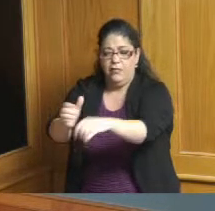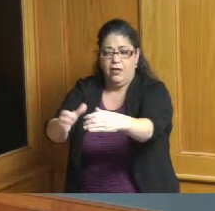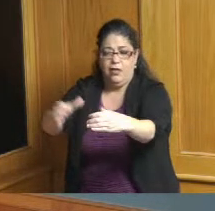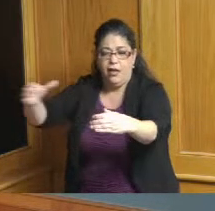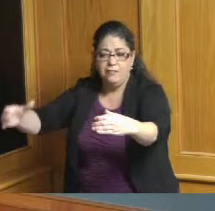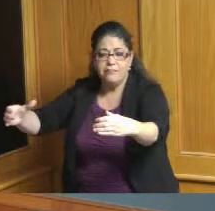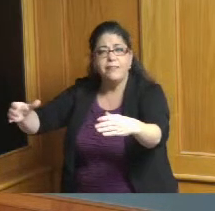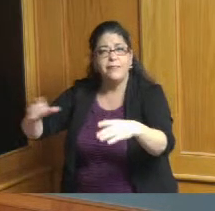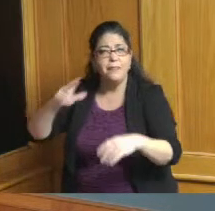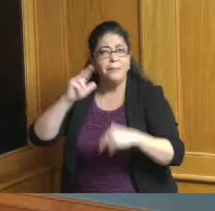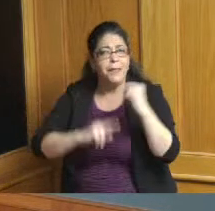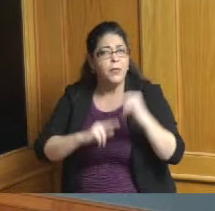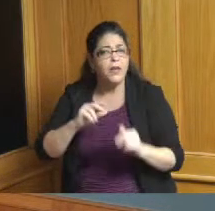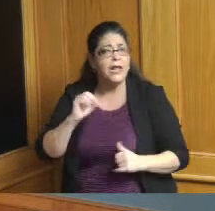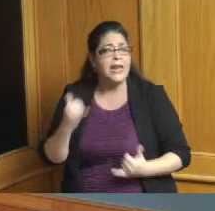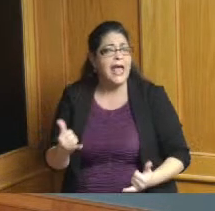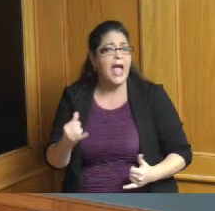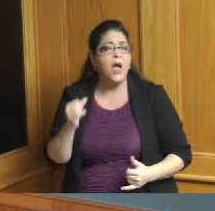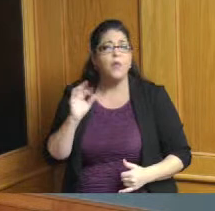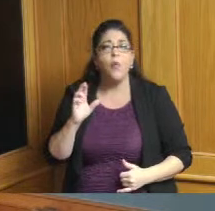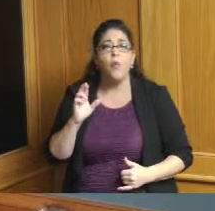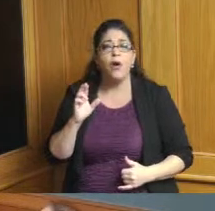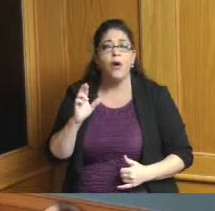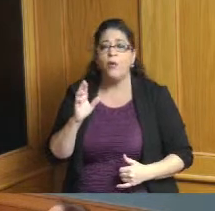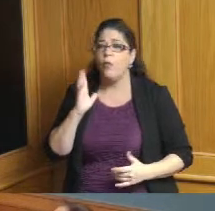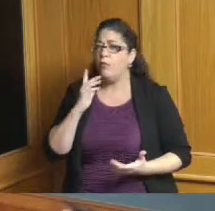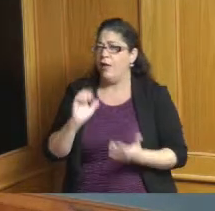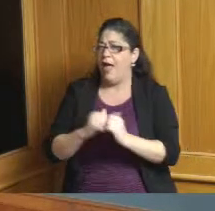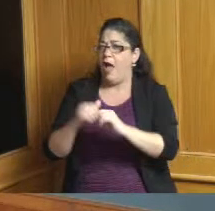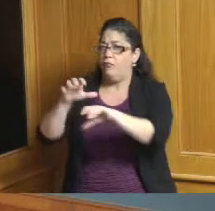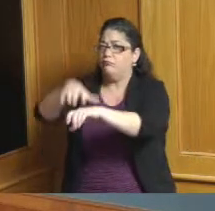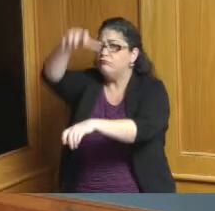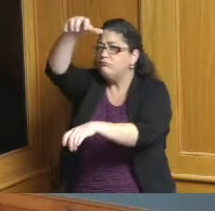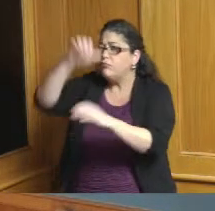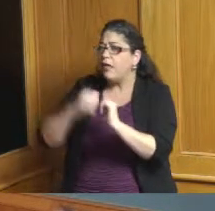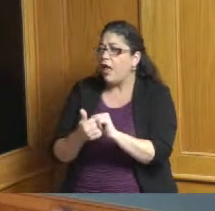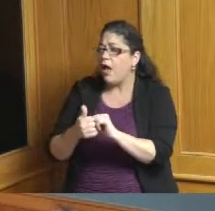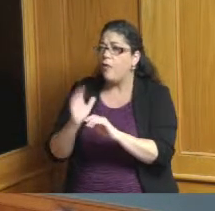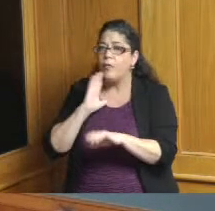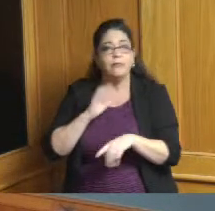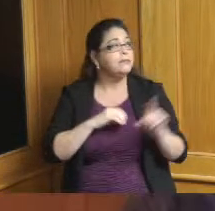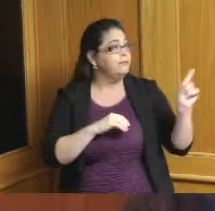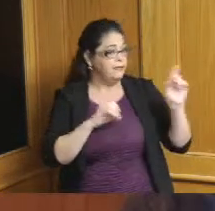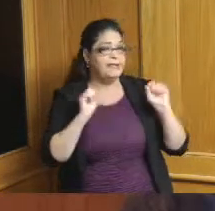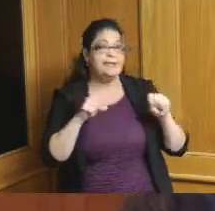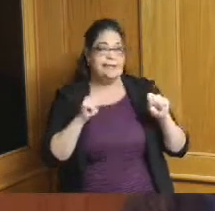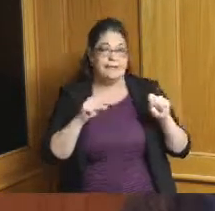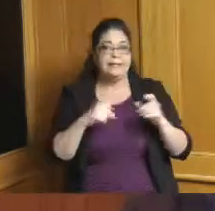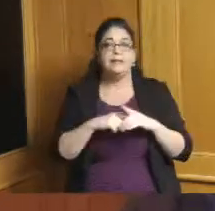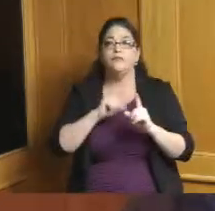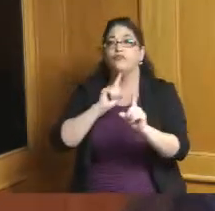current building and then build next to it is that the idea yes that's what we're doing so actually